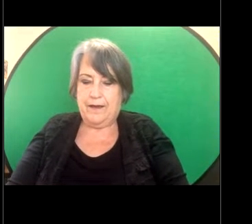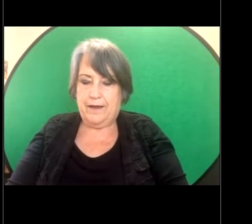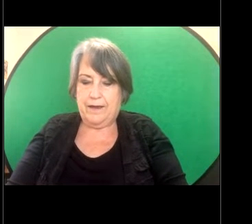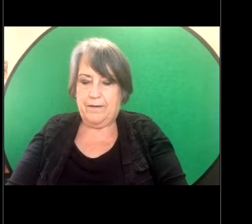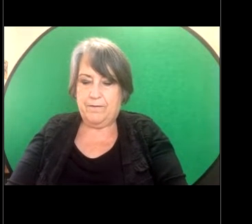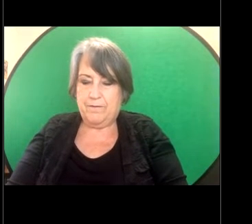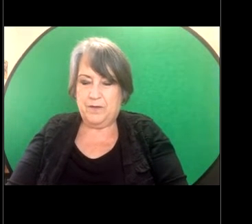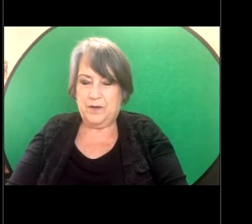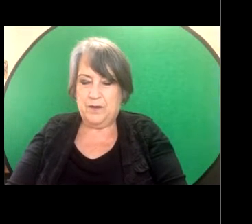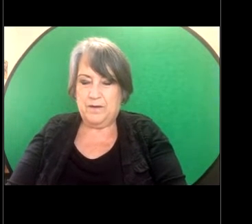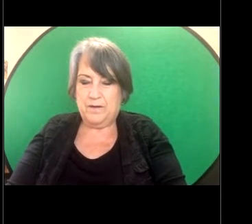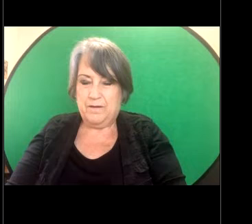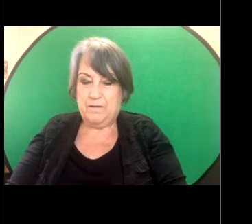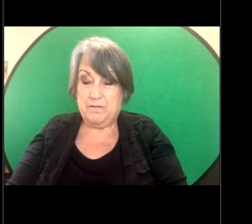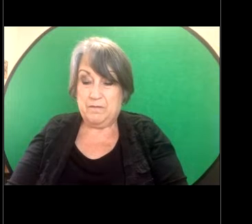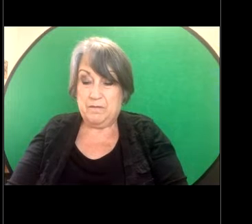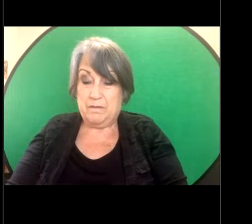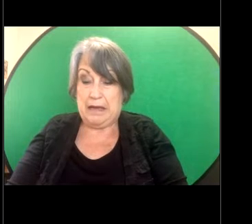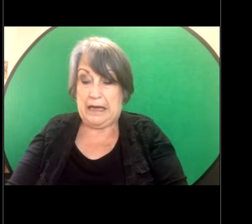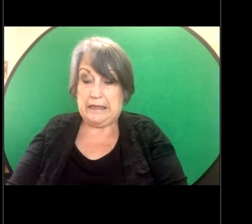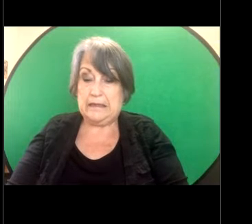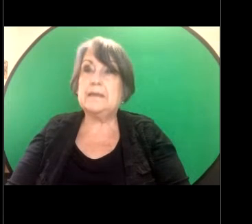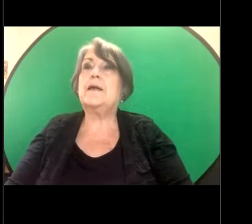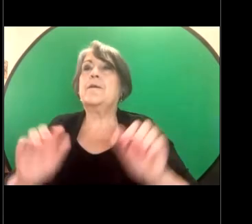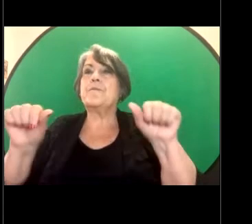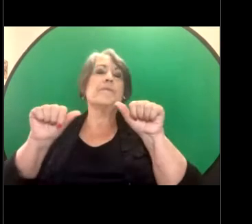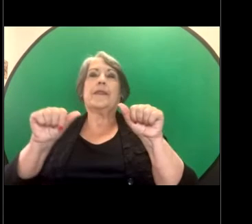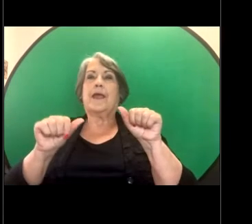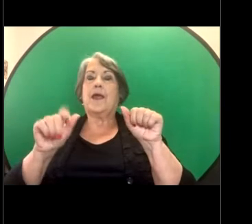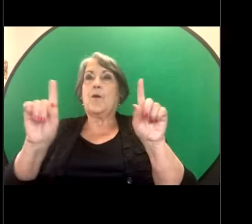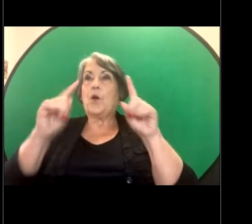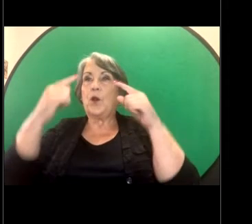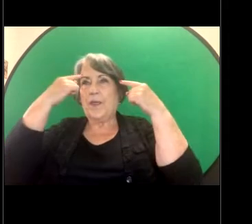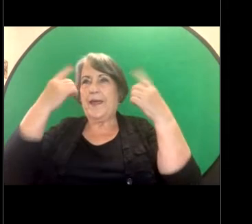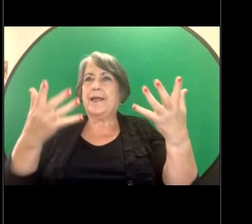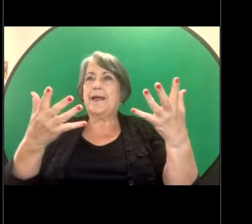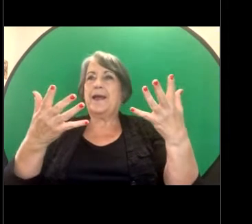all of the above. What do we think? GILLIAN: Yeah. So that was also the answer